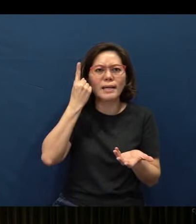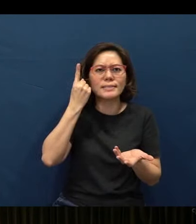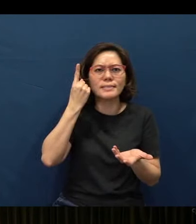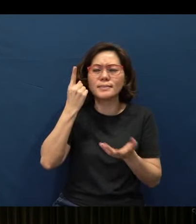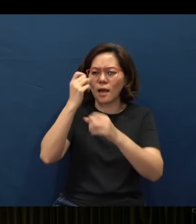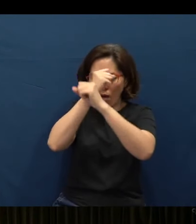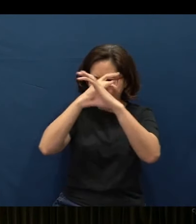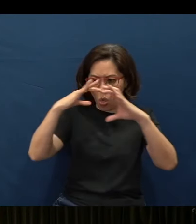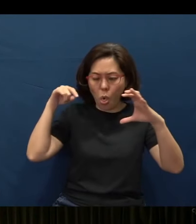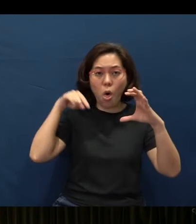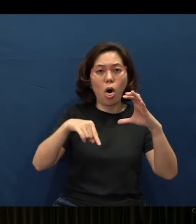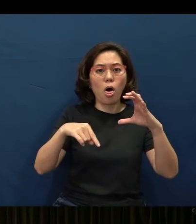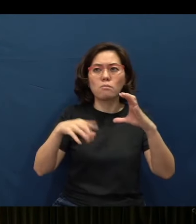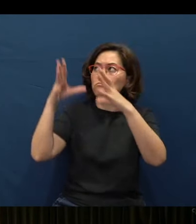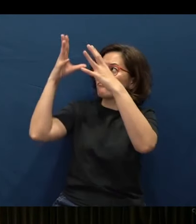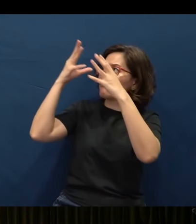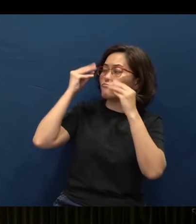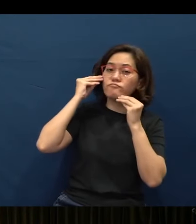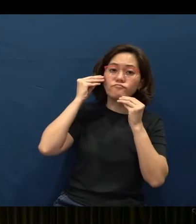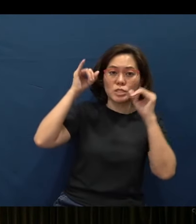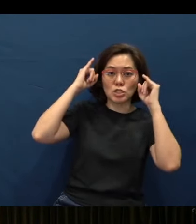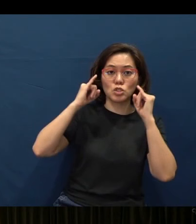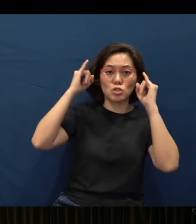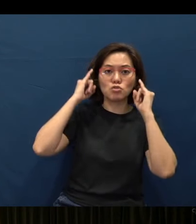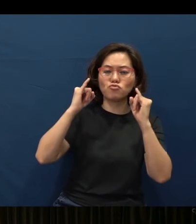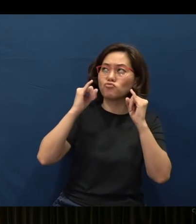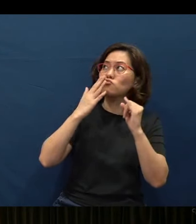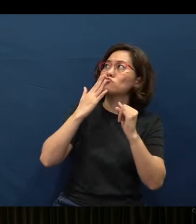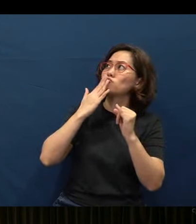It is for receiving instruction in prudent behavior;